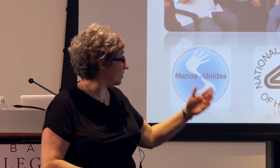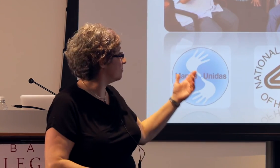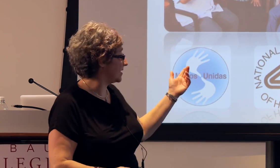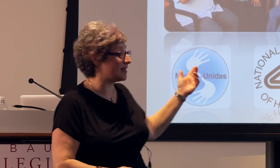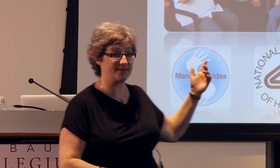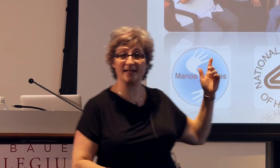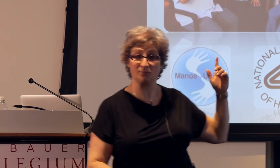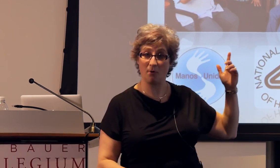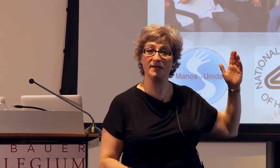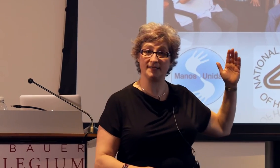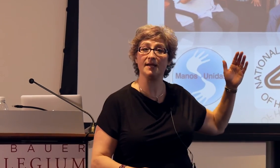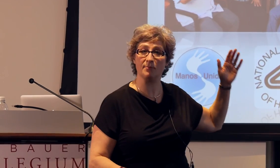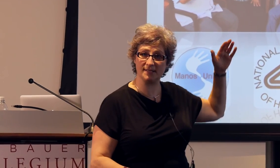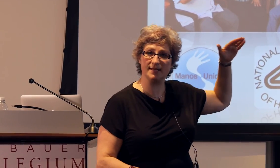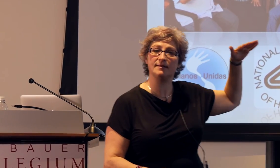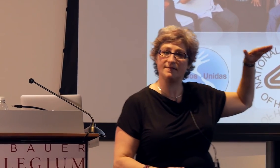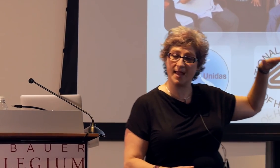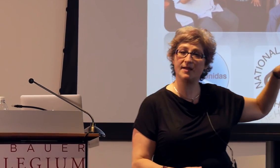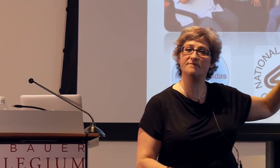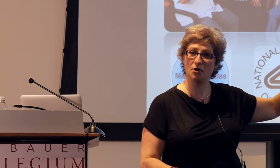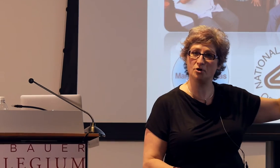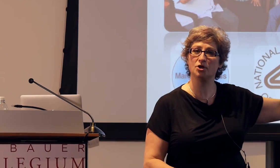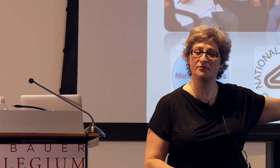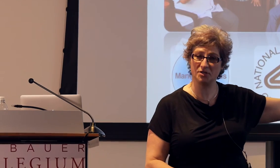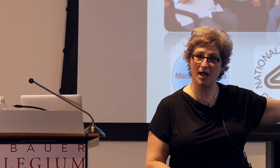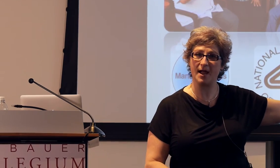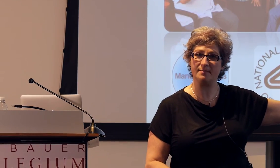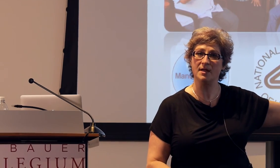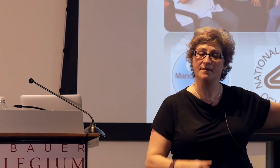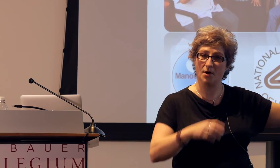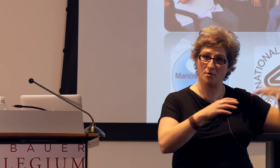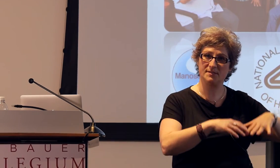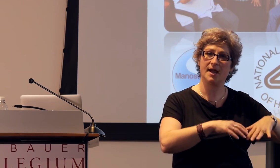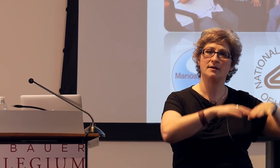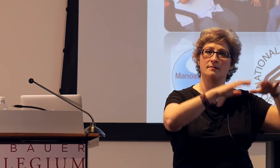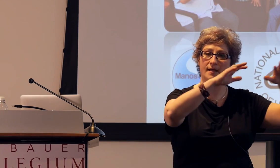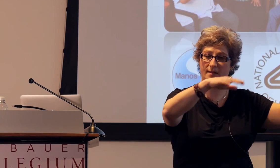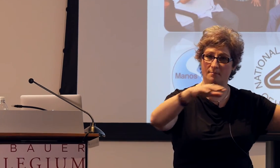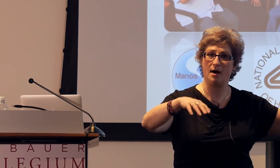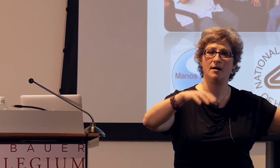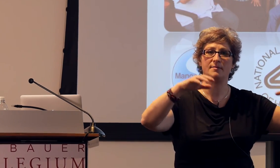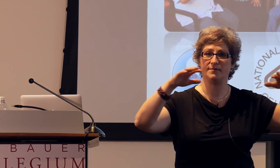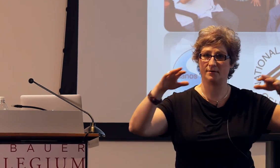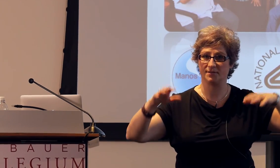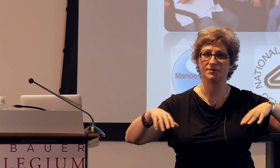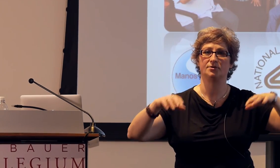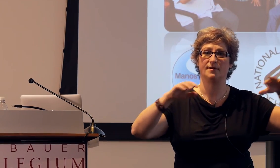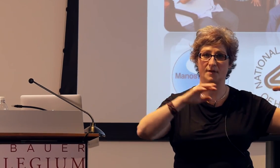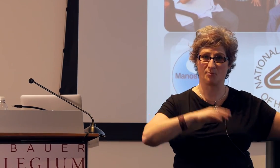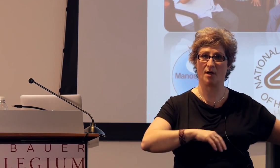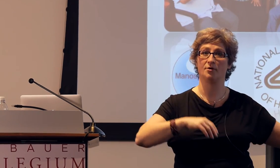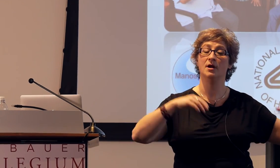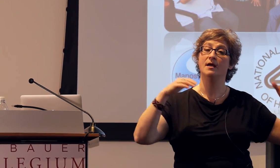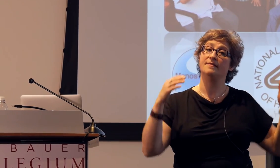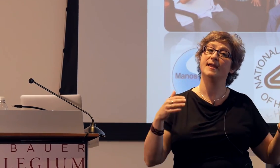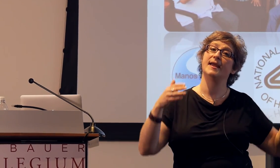So that's what we see, we see that they converge over time, the homesigner and their mom and their sister and their brother,